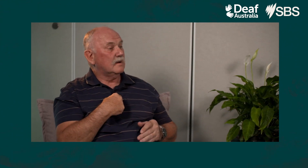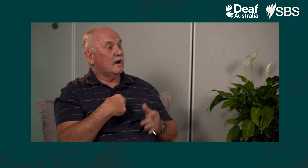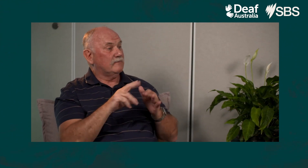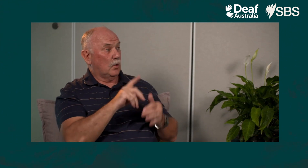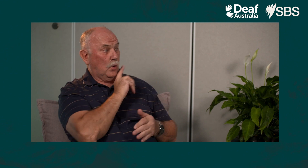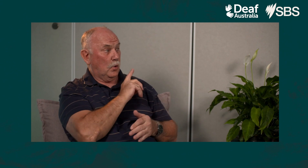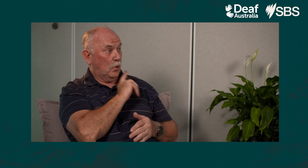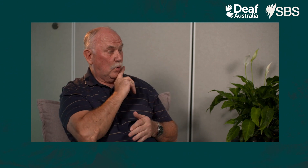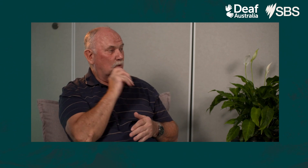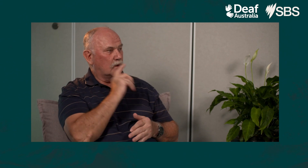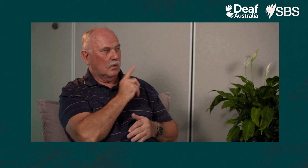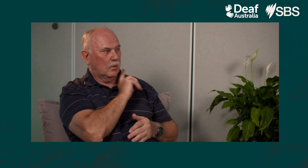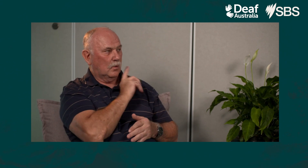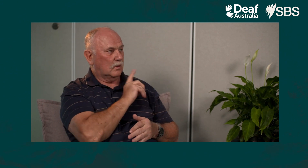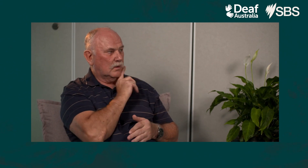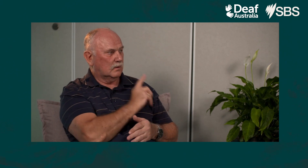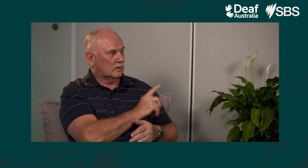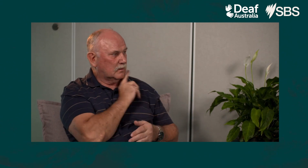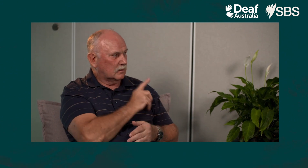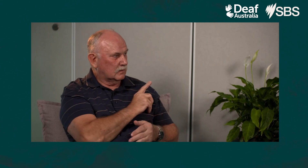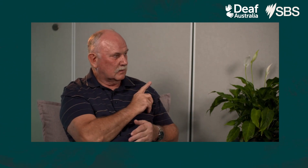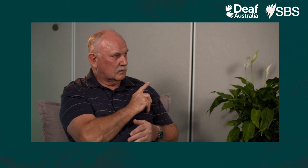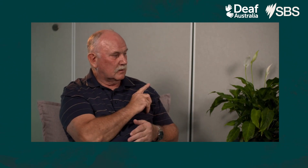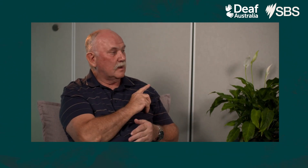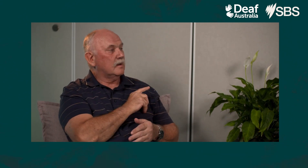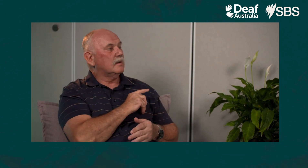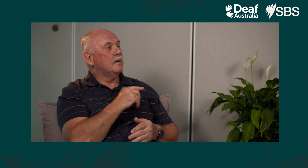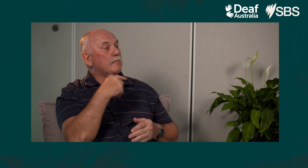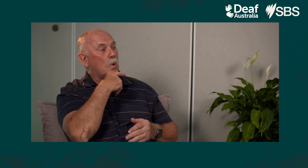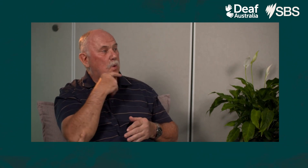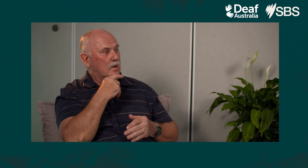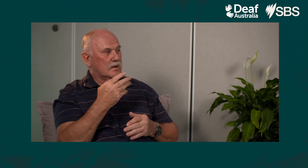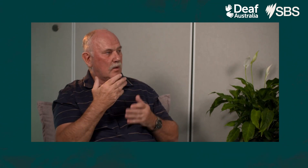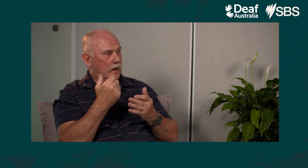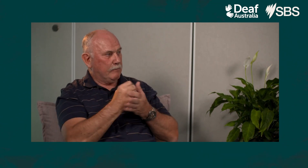If I was a girl, it would be number one from the directionality of the face that refers to girls.